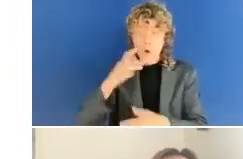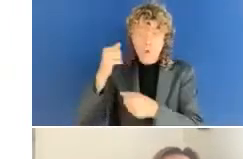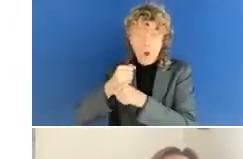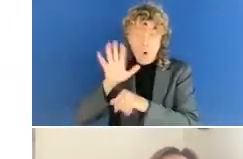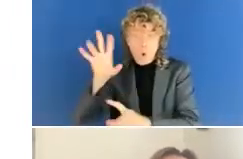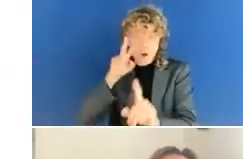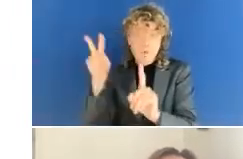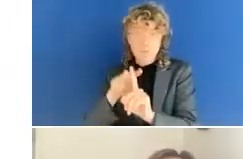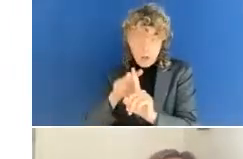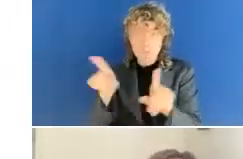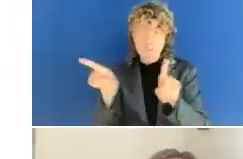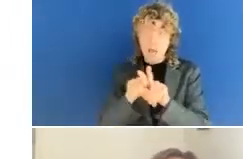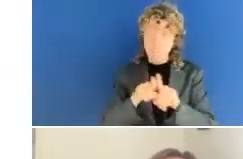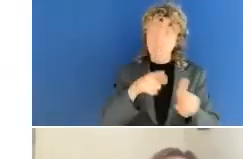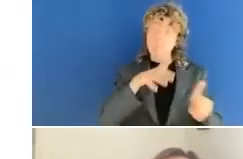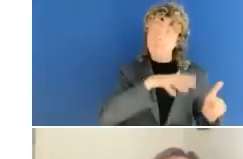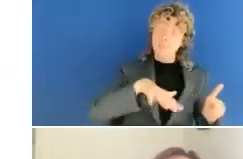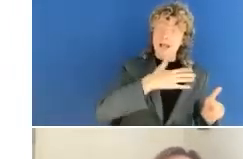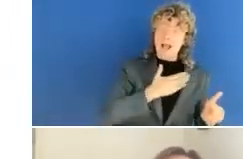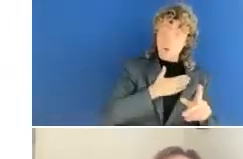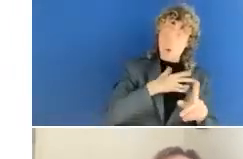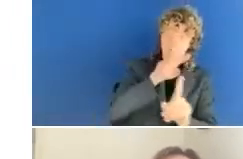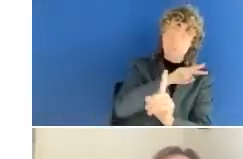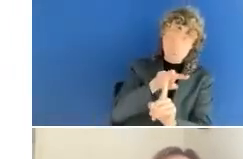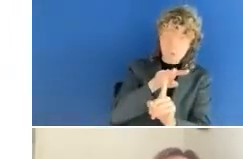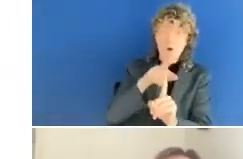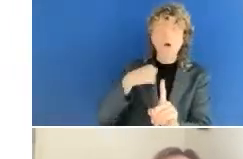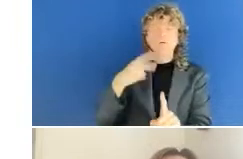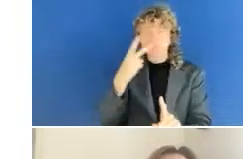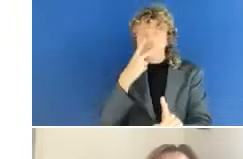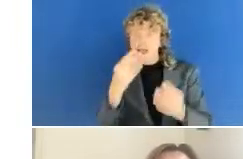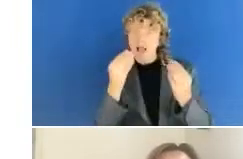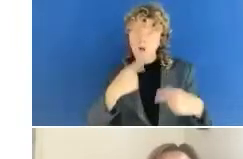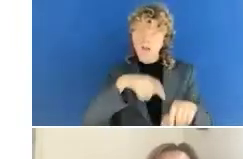Thank you, Jennifer. So it's good to hear that your them is feeling